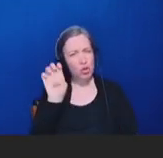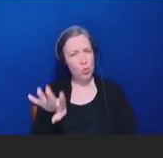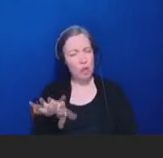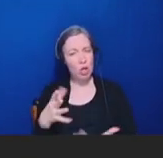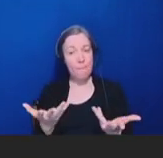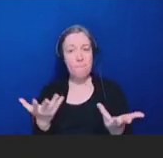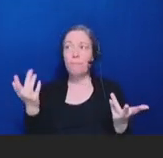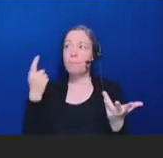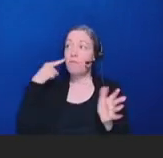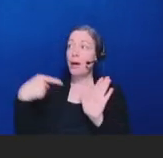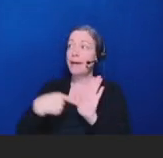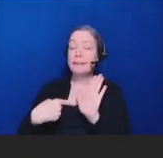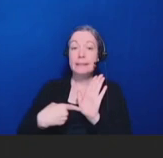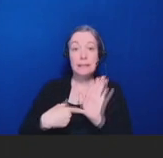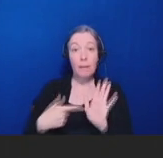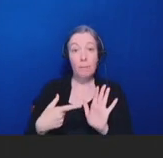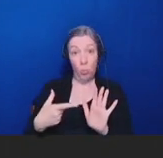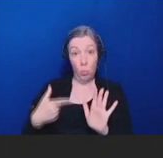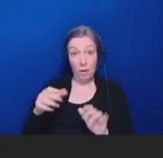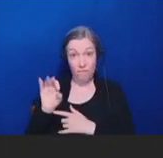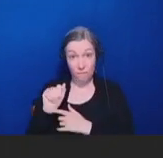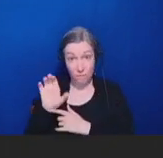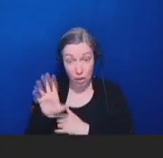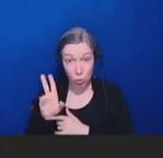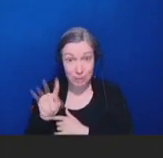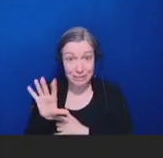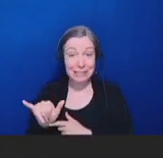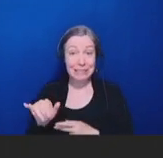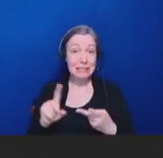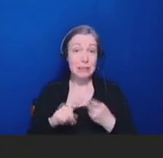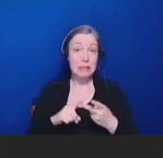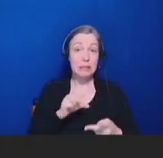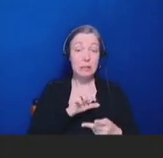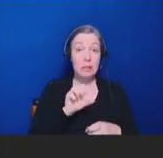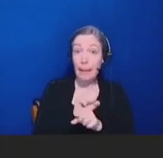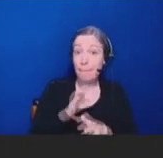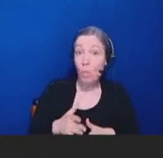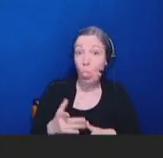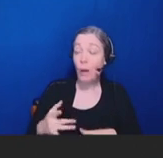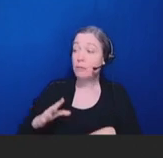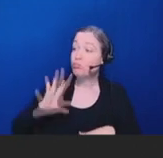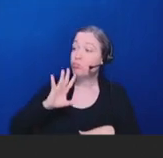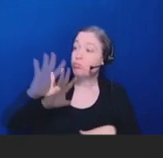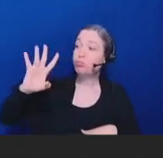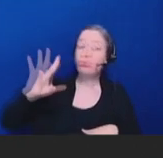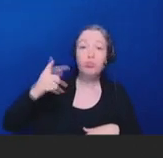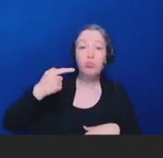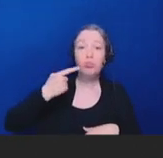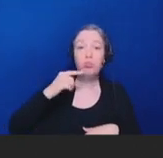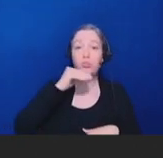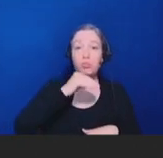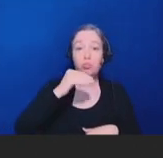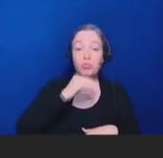member or employee voices misinformation. And I'm not saying that the government should